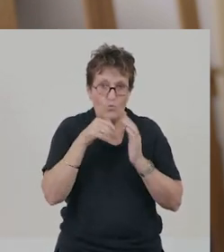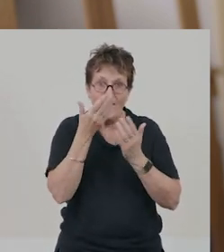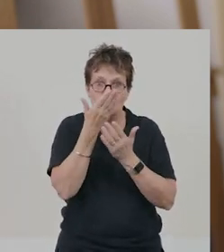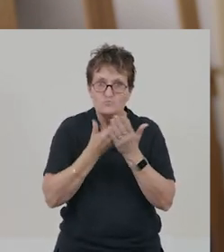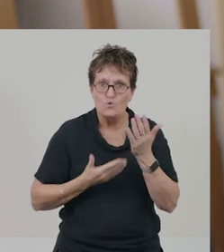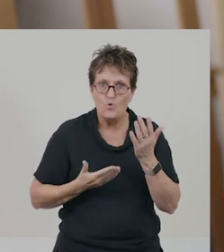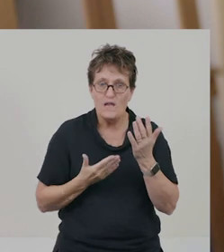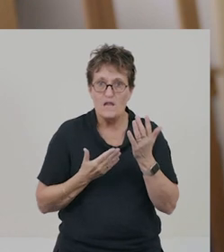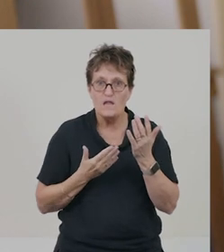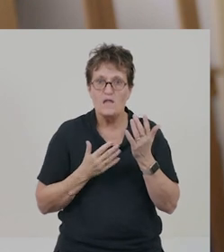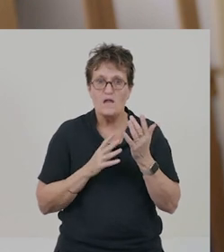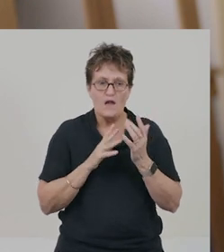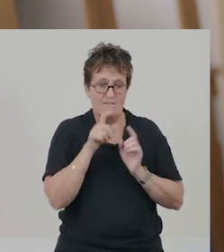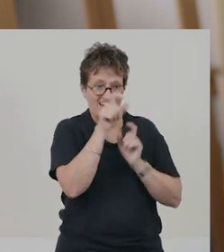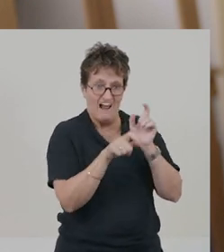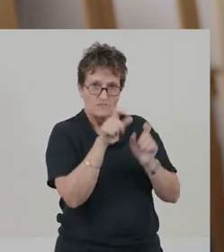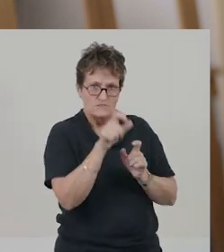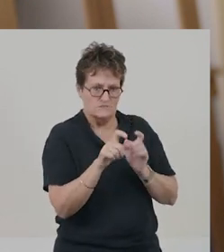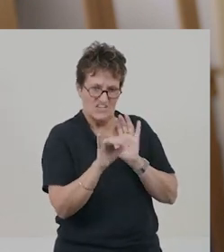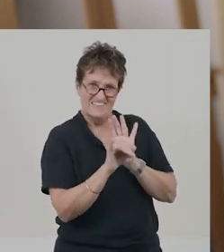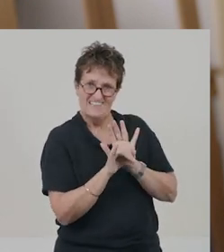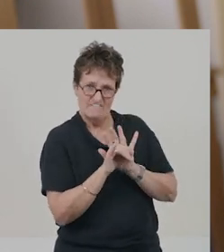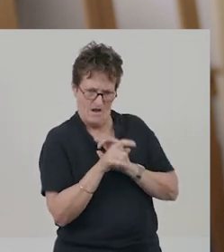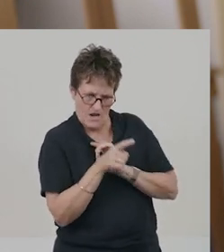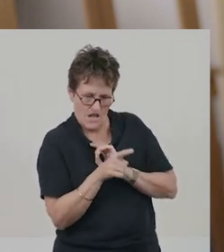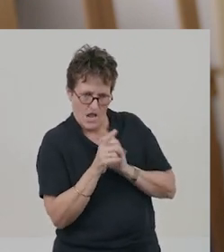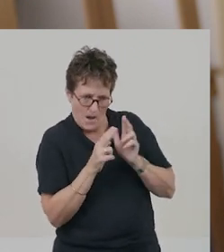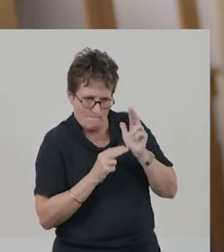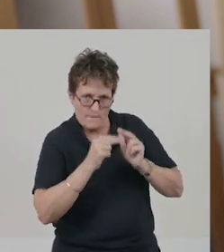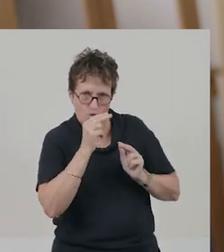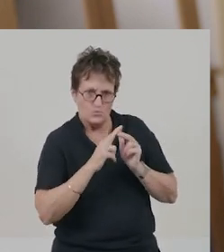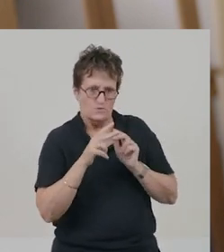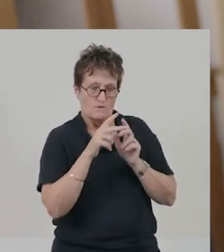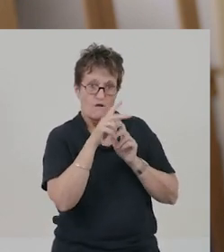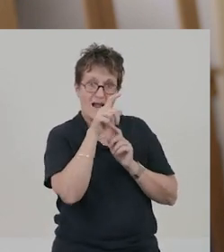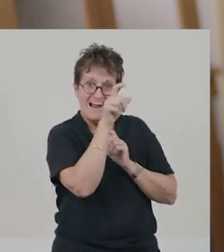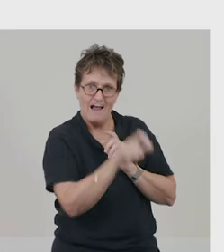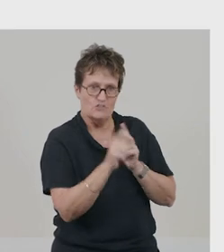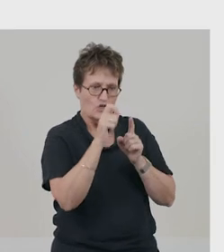and try to identify their traits by building a character profile.